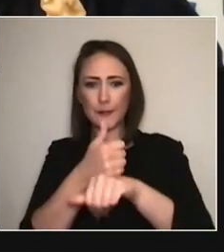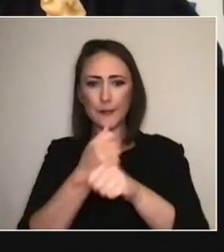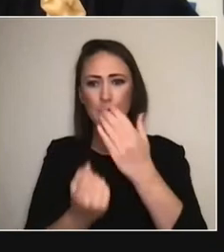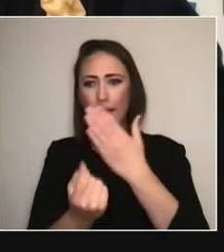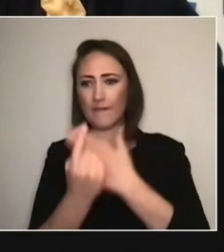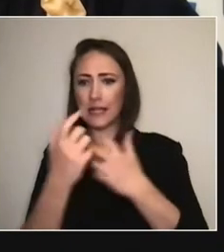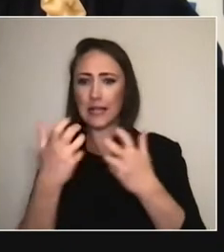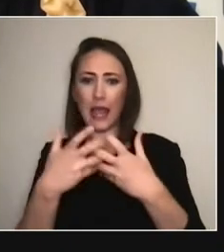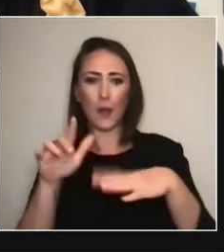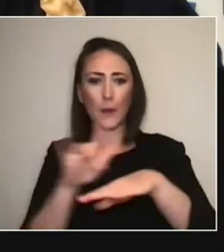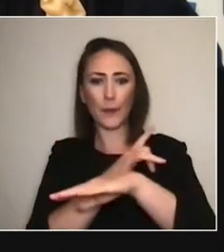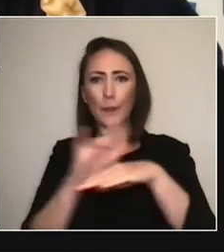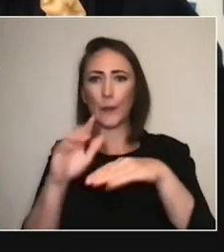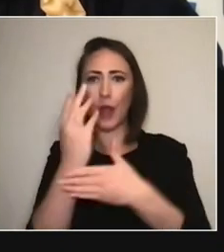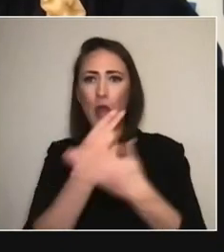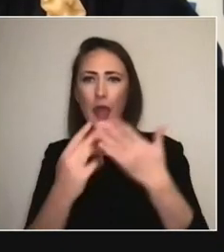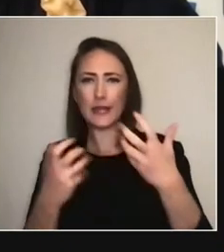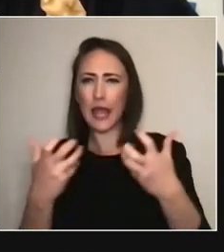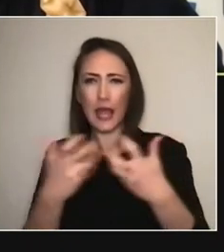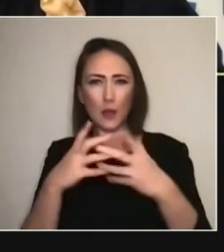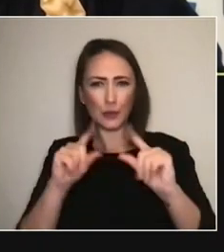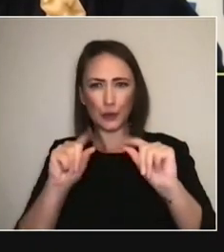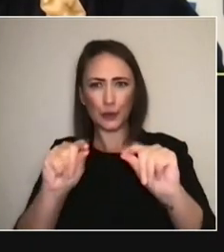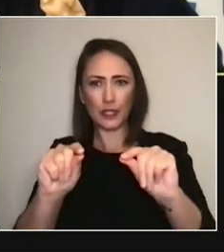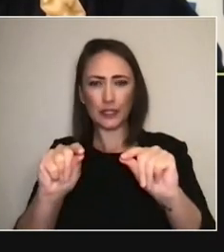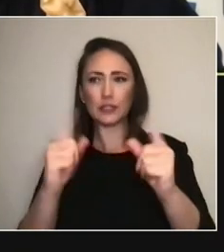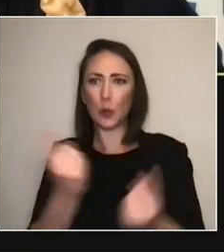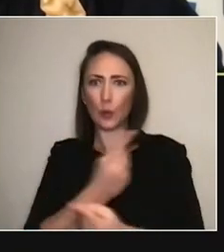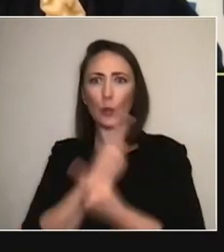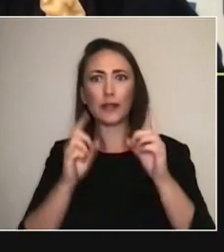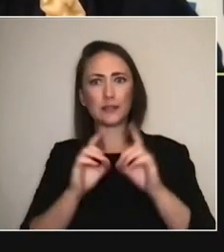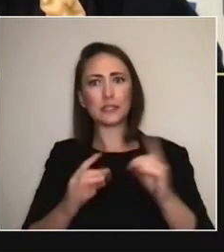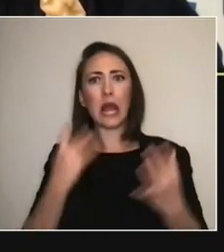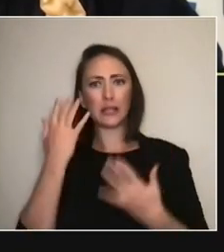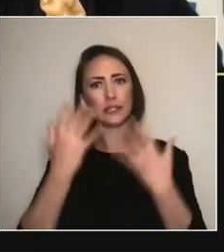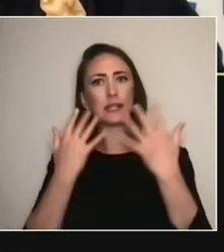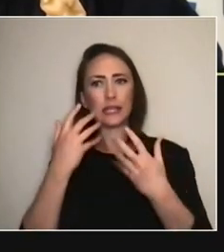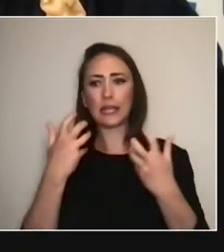We're working with artists from the Global South. LIFT, for example, we presented an artist, Faustin Linyekula